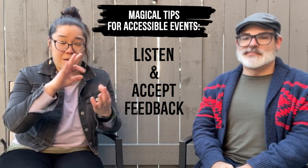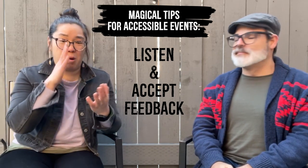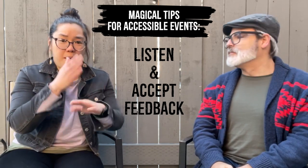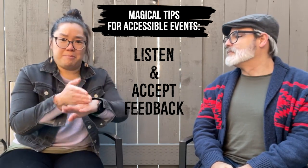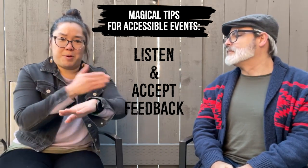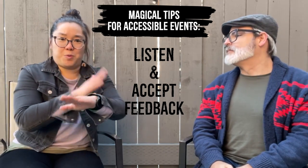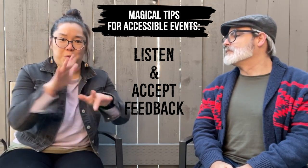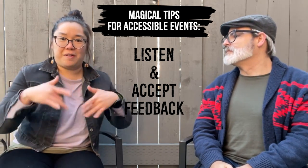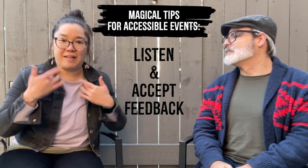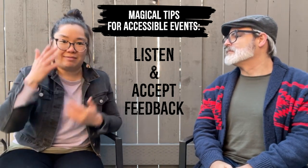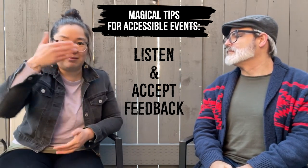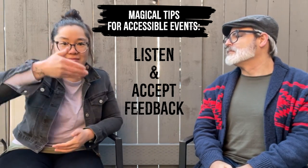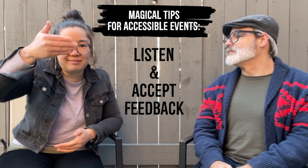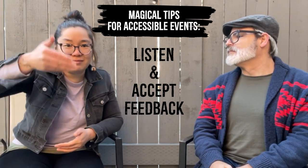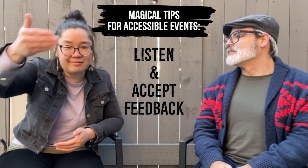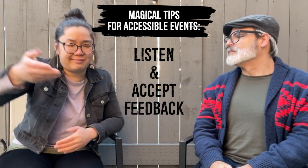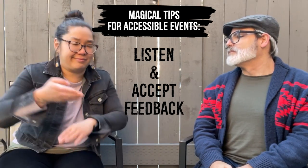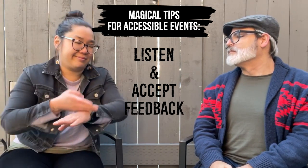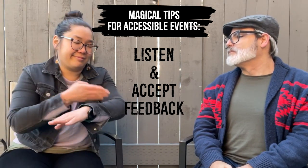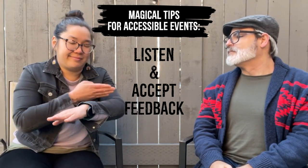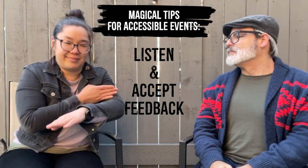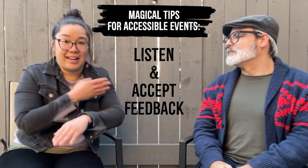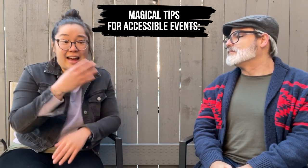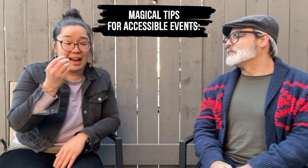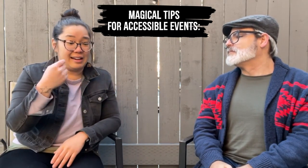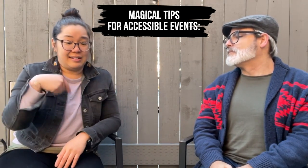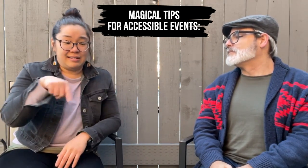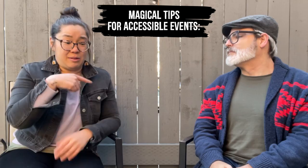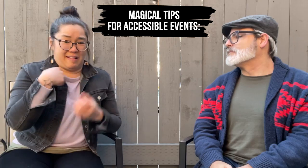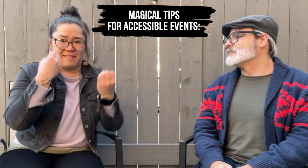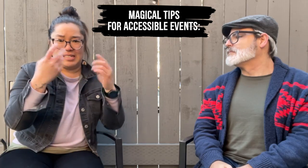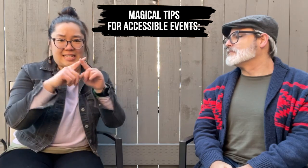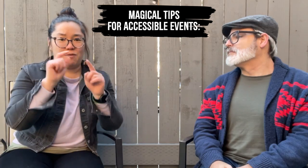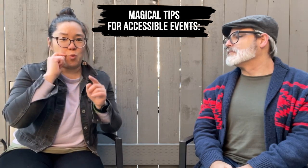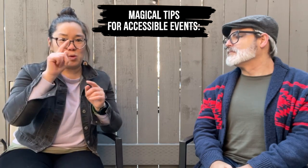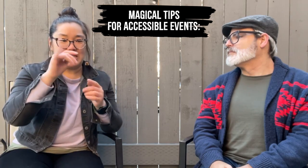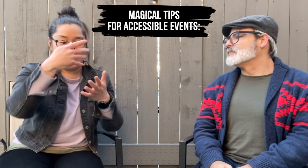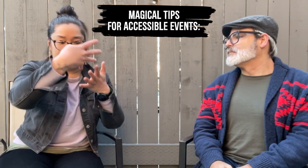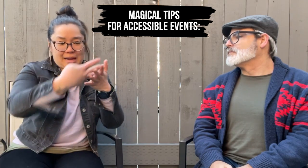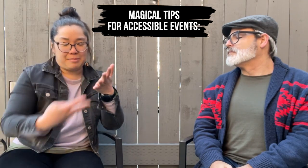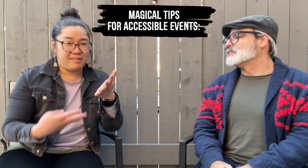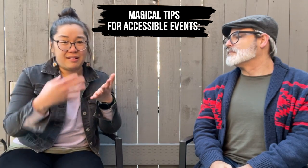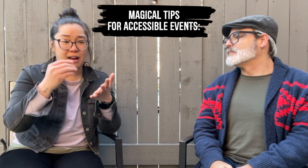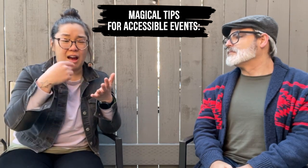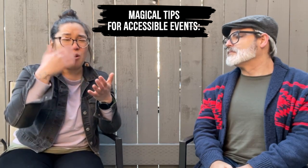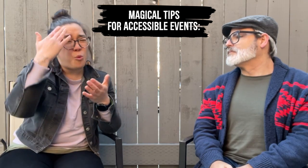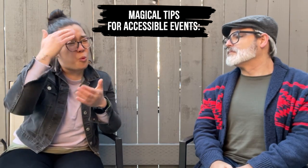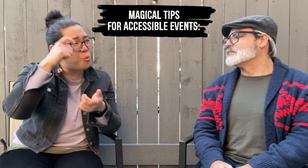The feedback will help improve your events over time. We have shared many cool tips for you to consider.